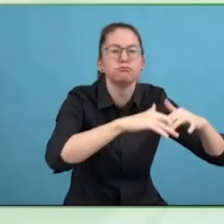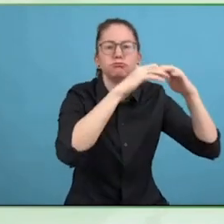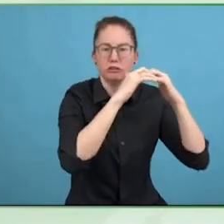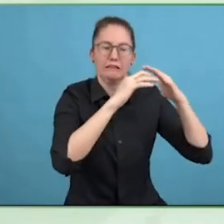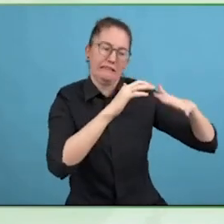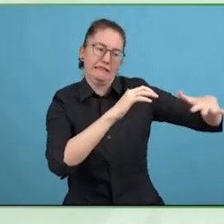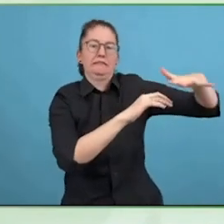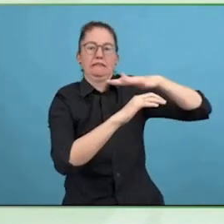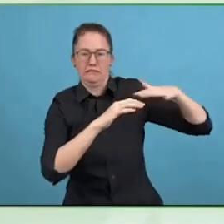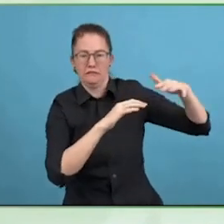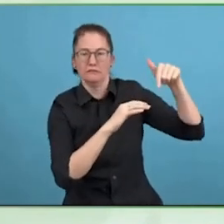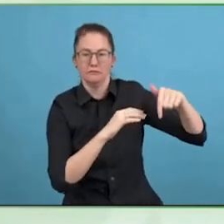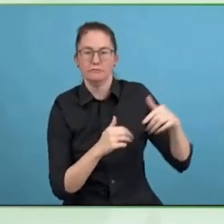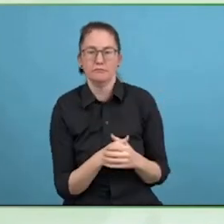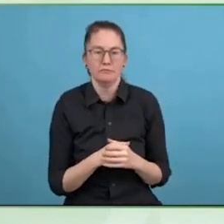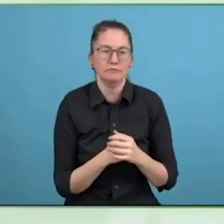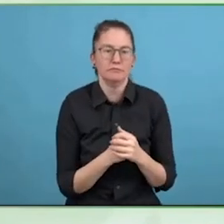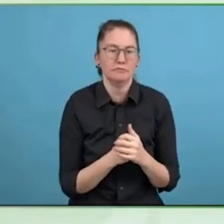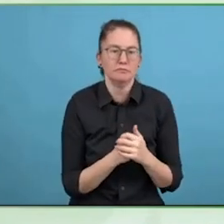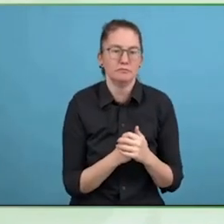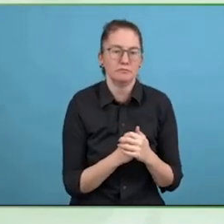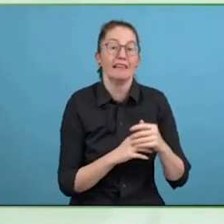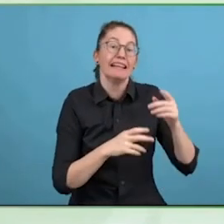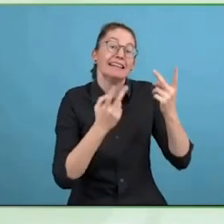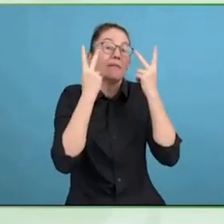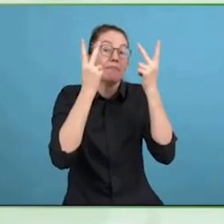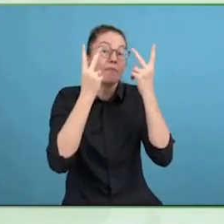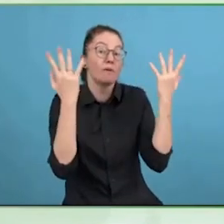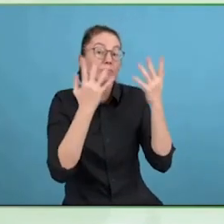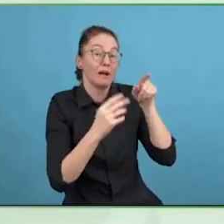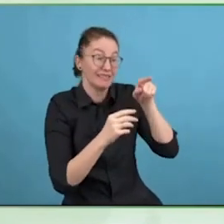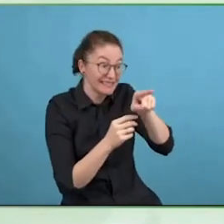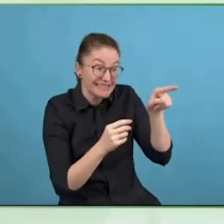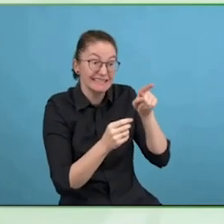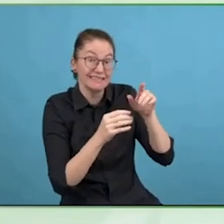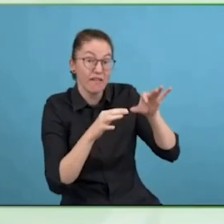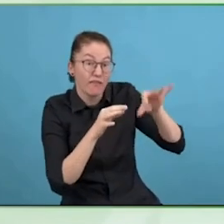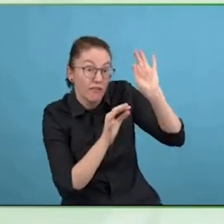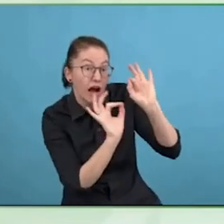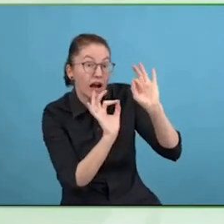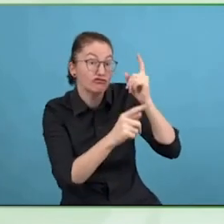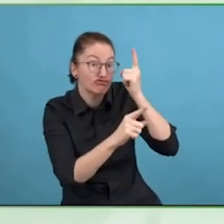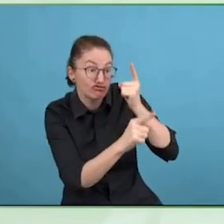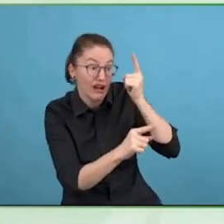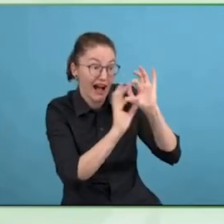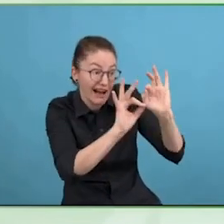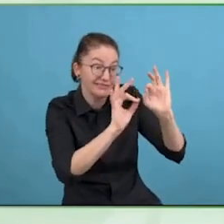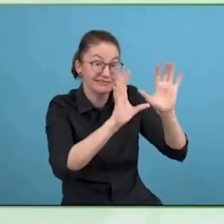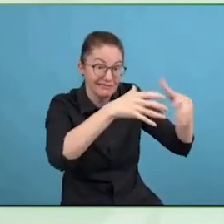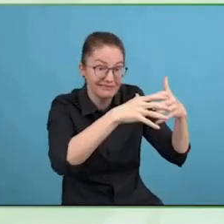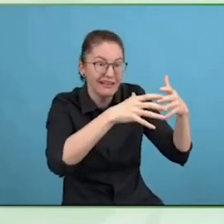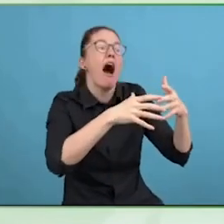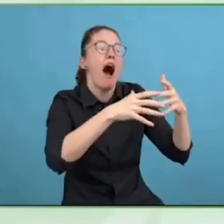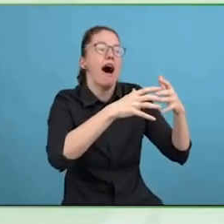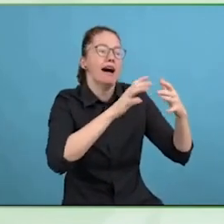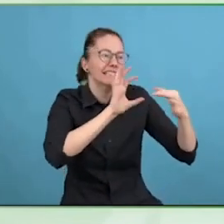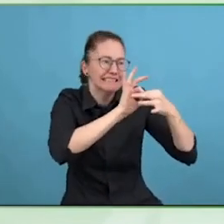teams further IAAP, different chapters are around, so we are